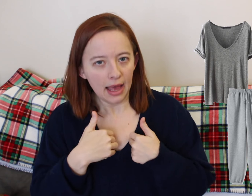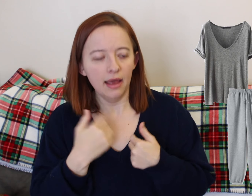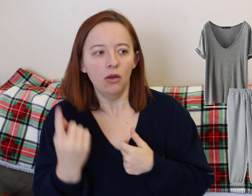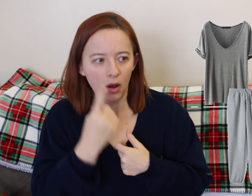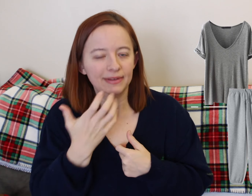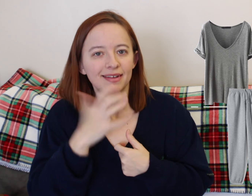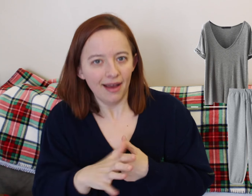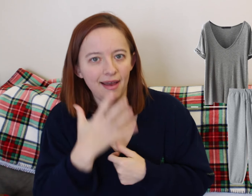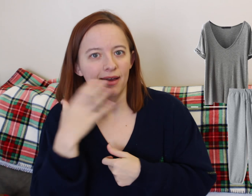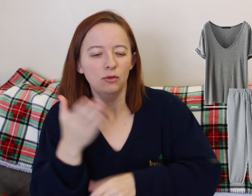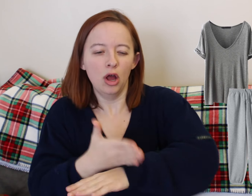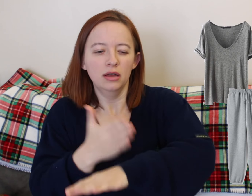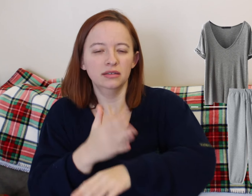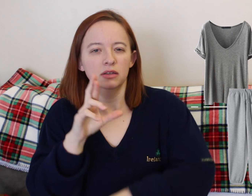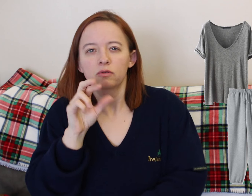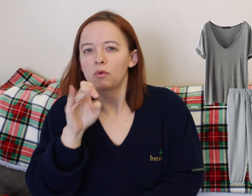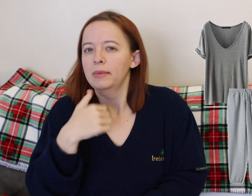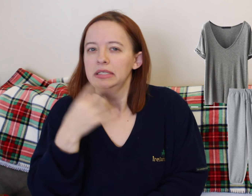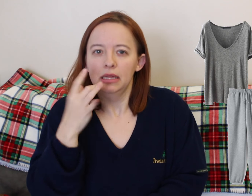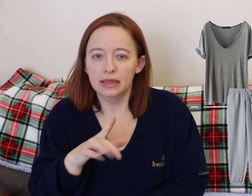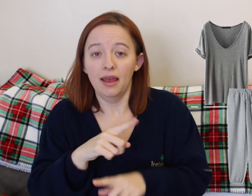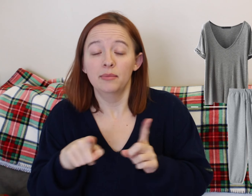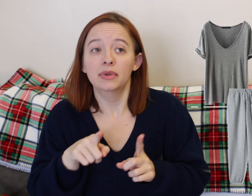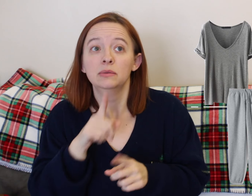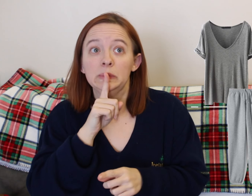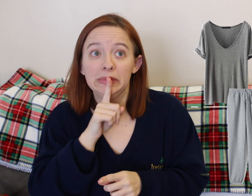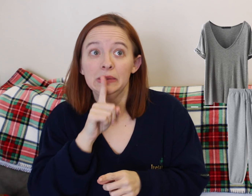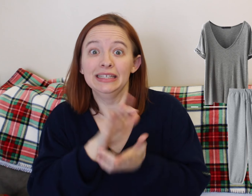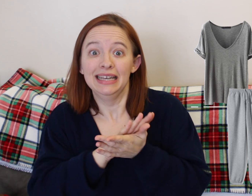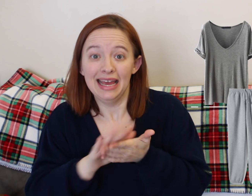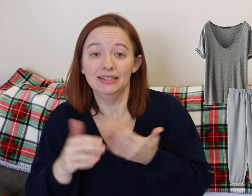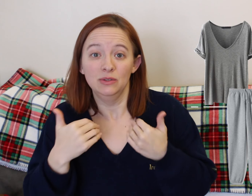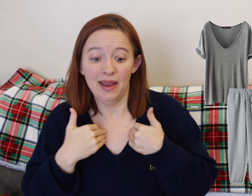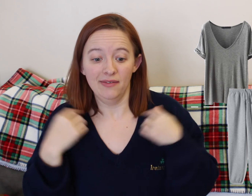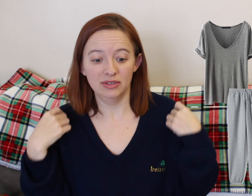If you want something specifically for pictures, maybe get a cute robe or something like that.